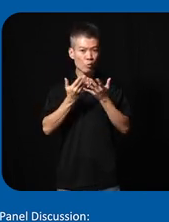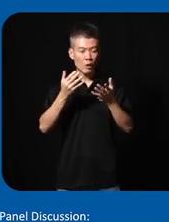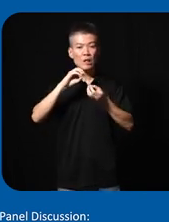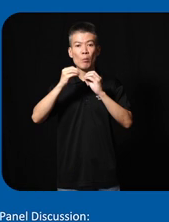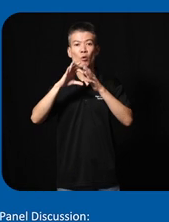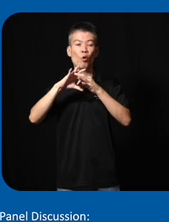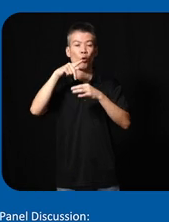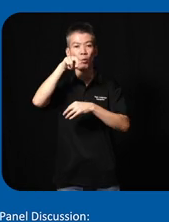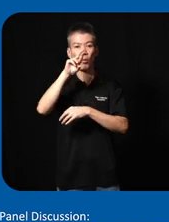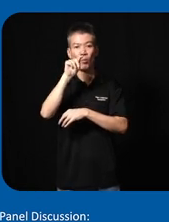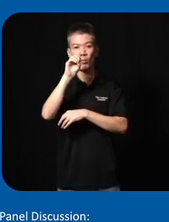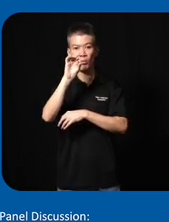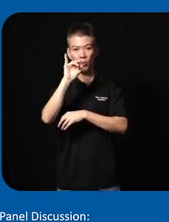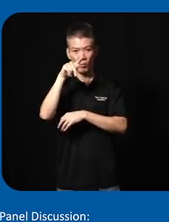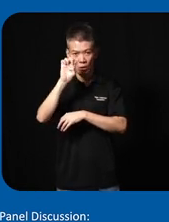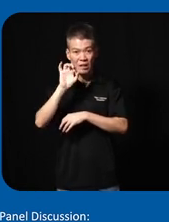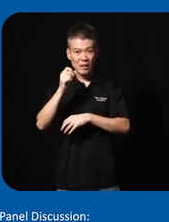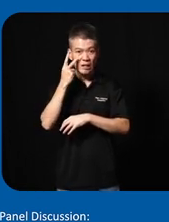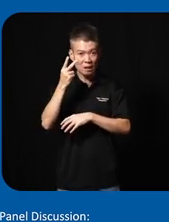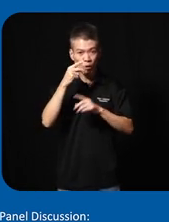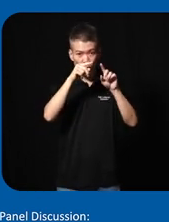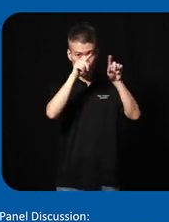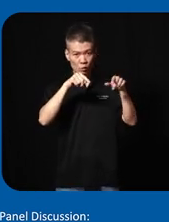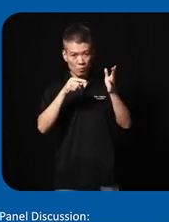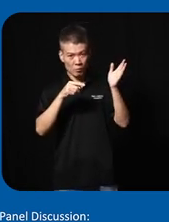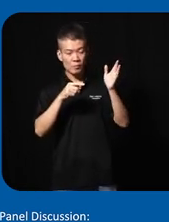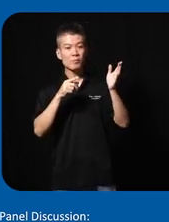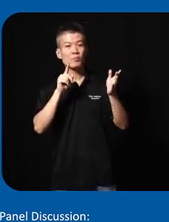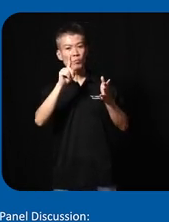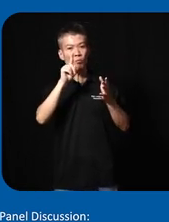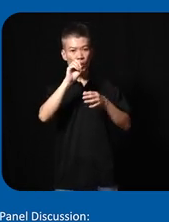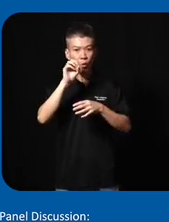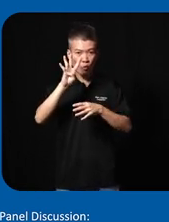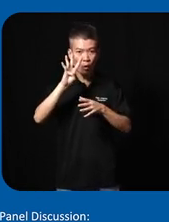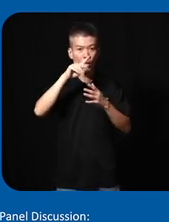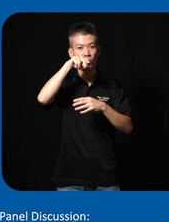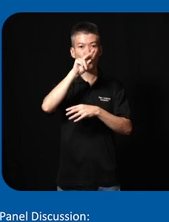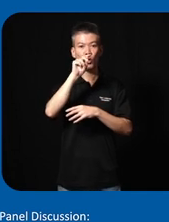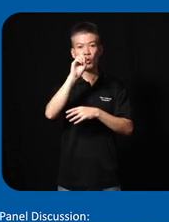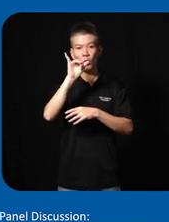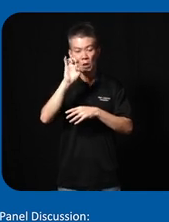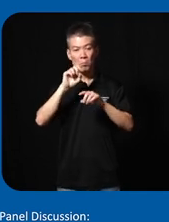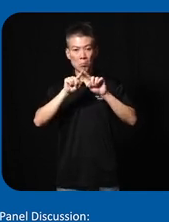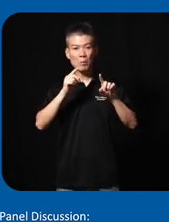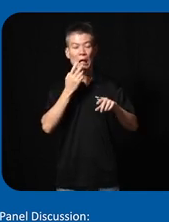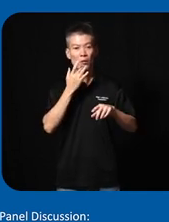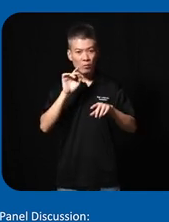of prototypes so you can see on the screen here it's 104 prototypes unfortunately out of those